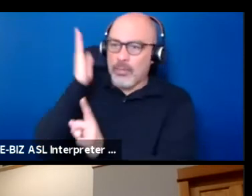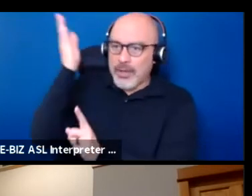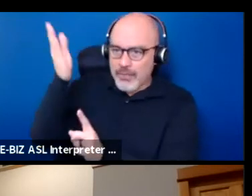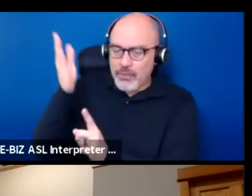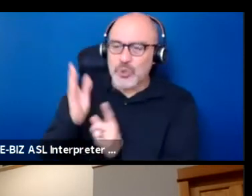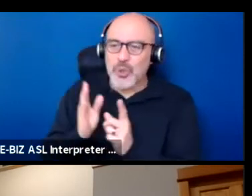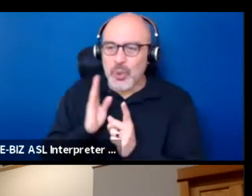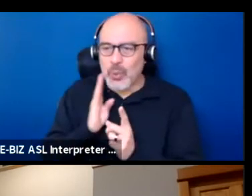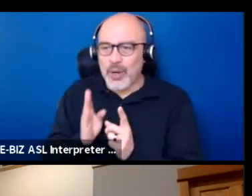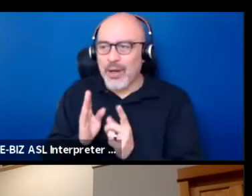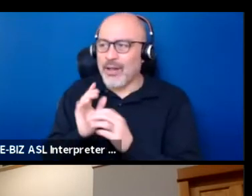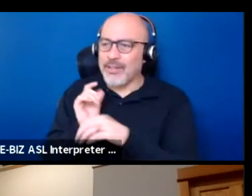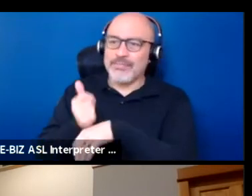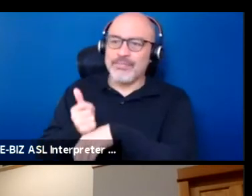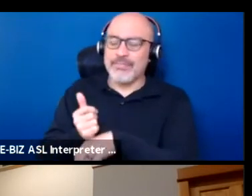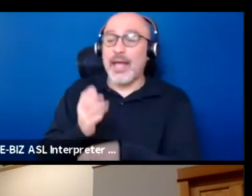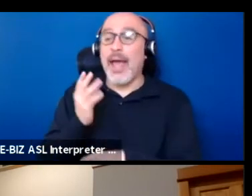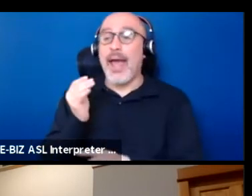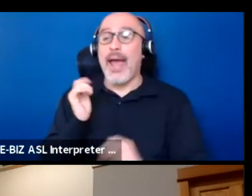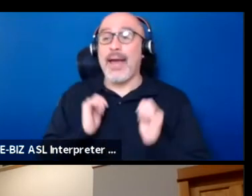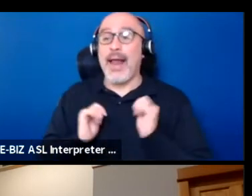and how theater will take us there.